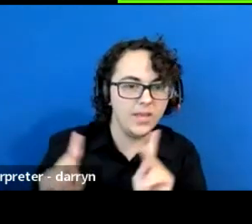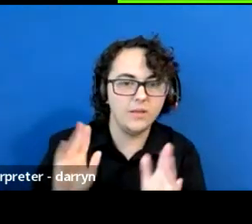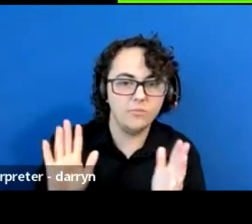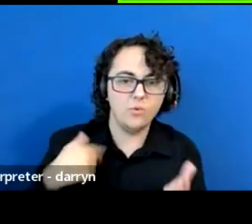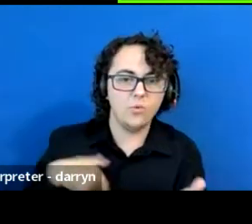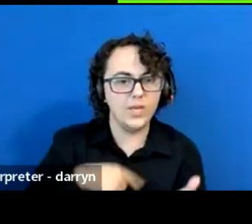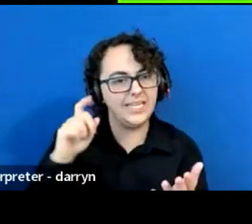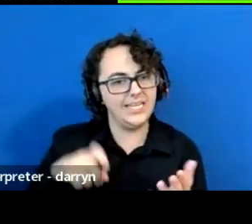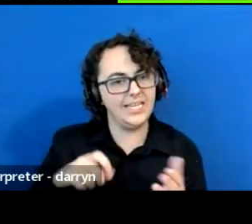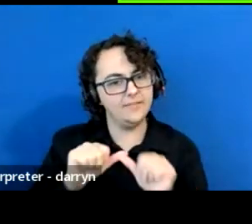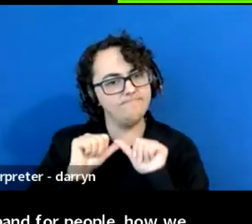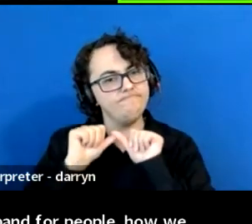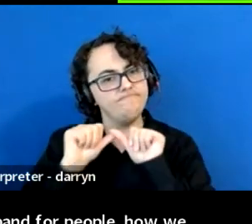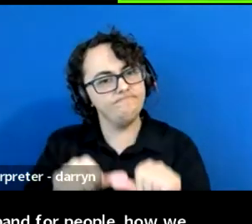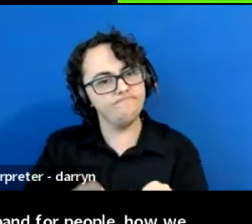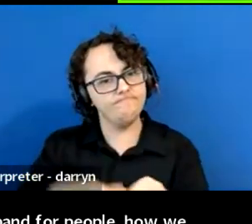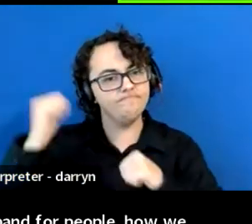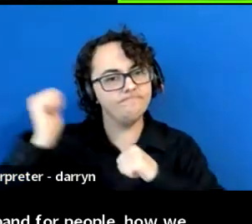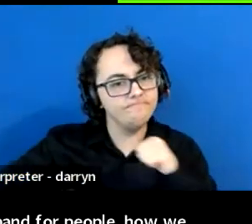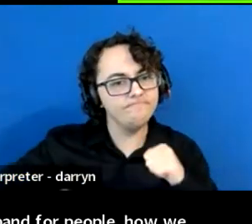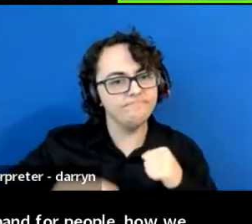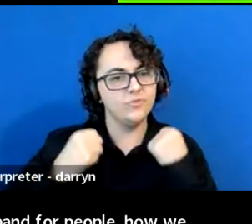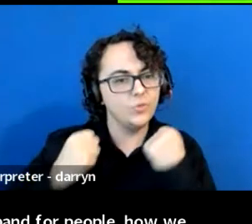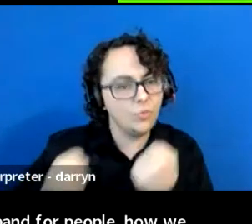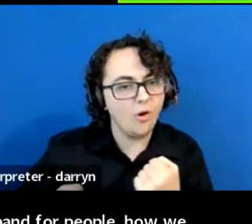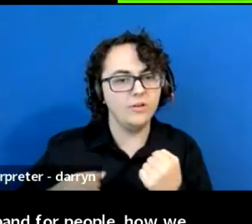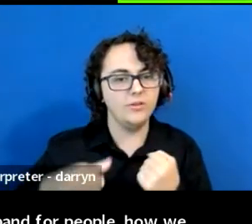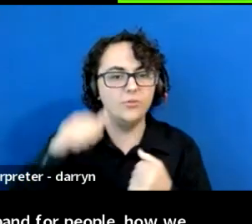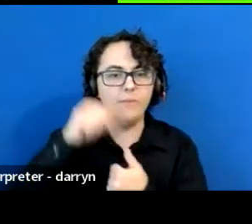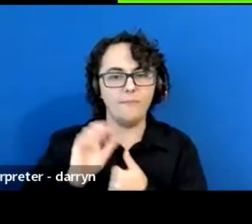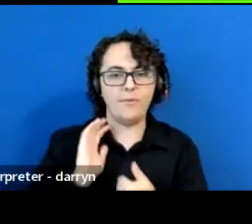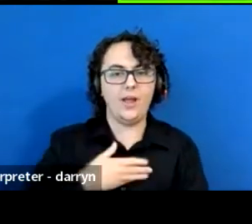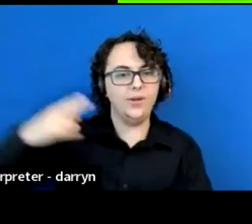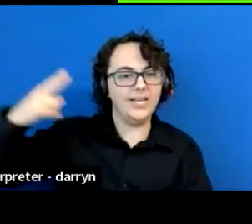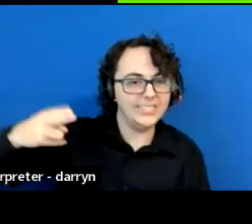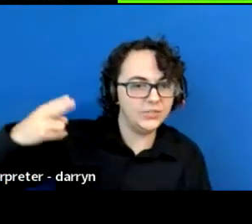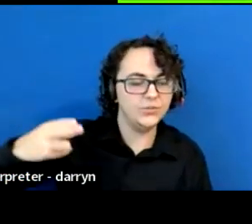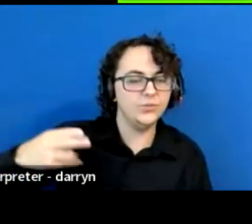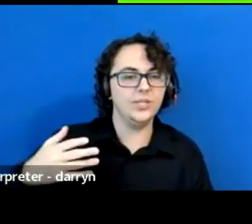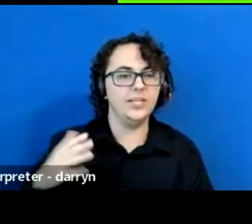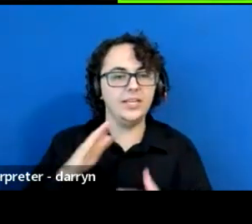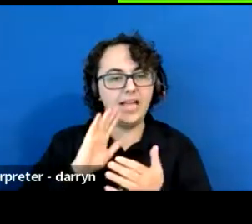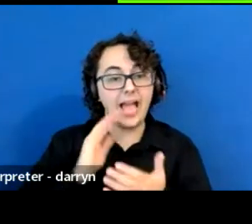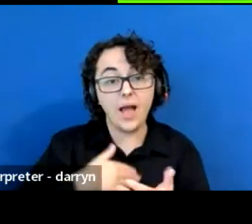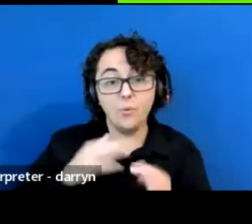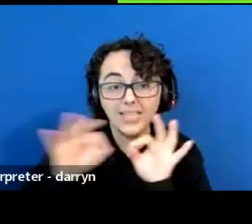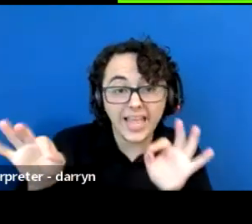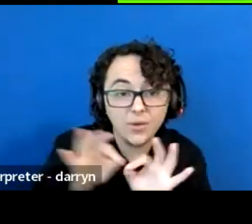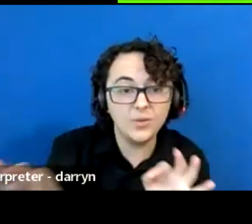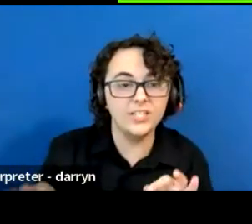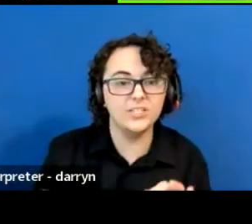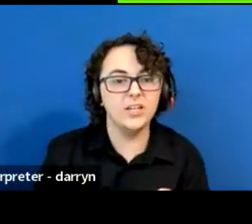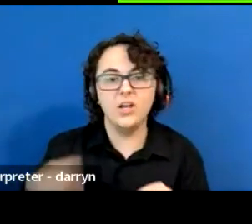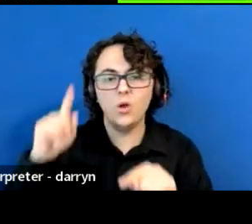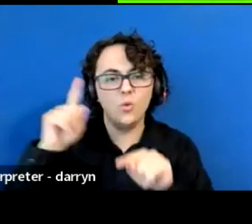And we need to remember our history and our language. We need to talk about the community, we can't talk in Portuguese, we need to remember